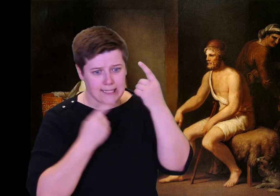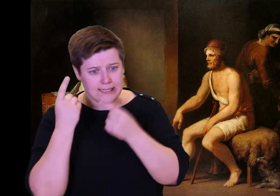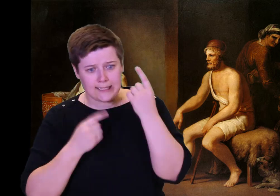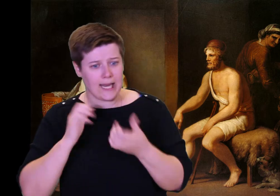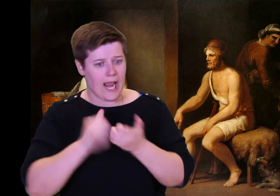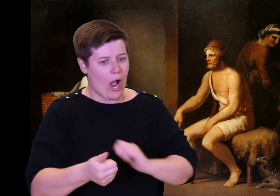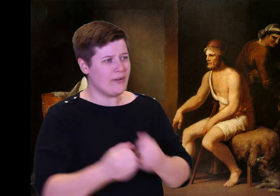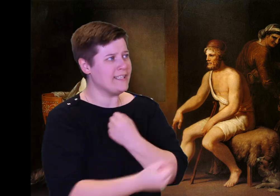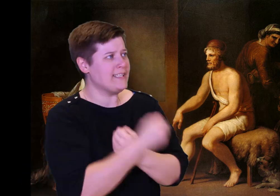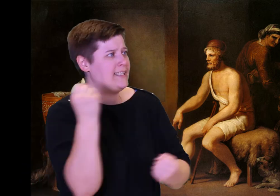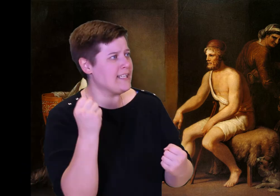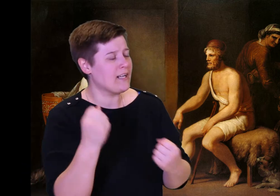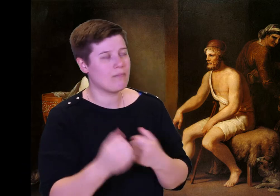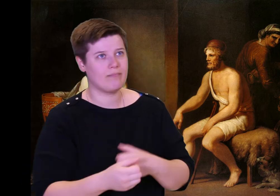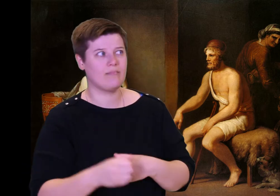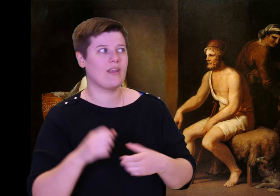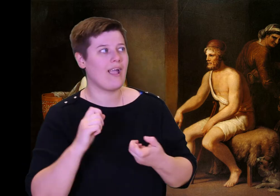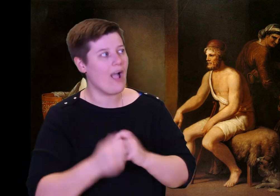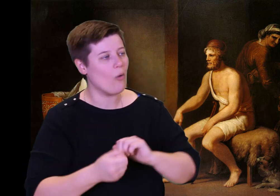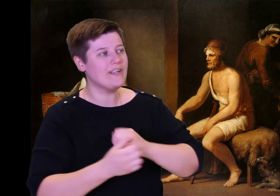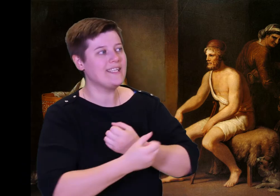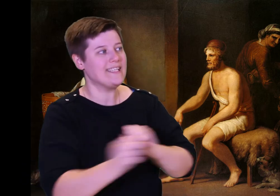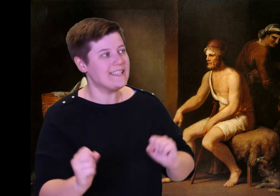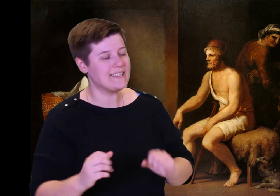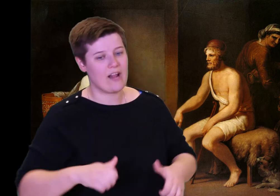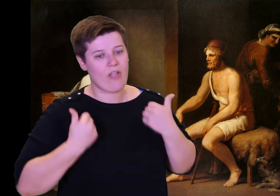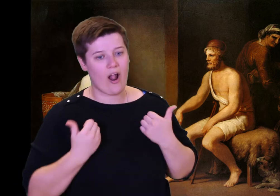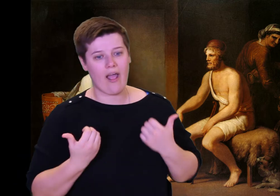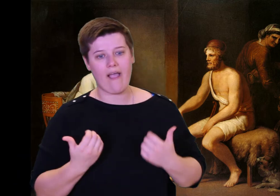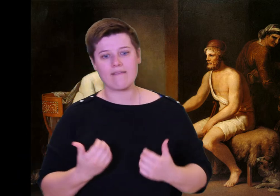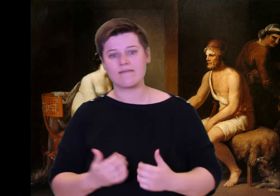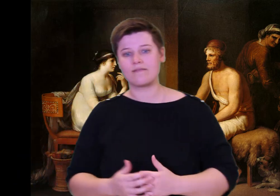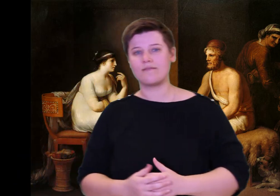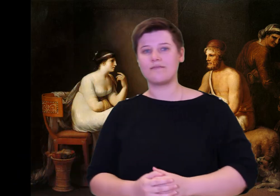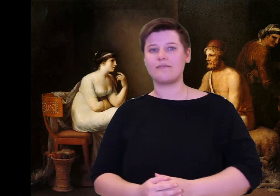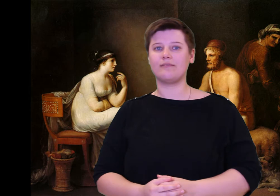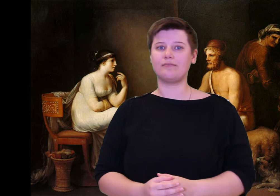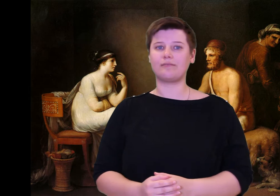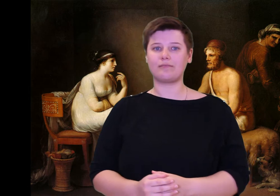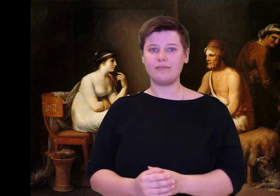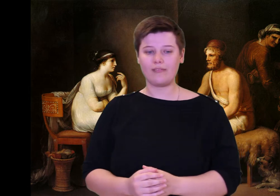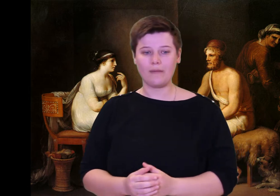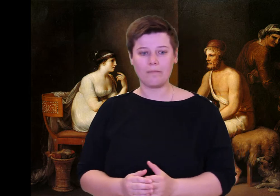"Dogs! So you thought I would not come back home from Troy? And so you fleeced